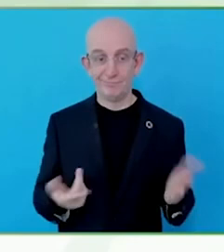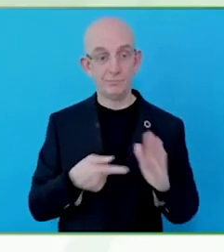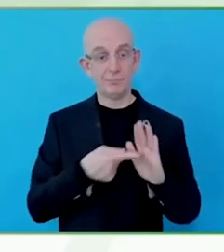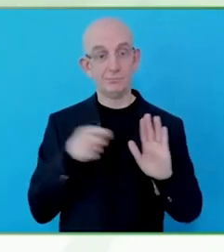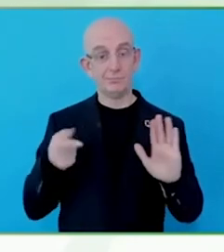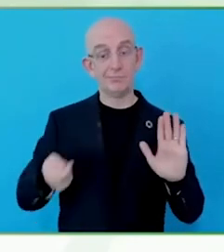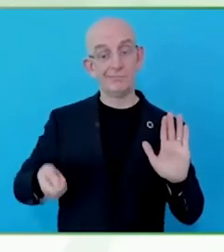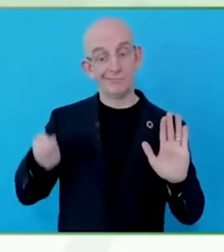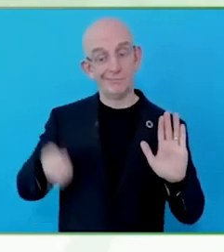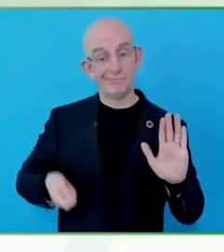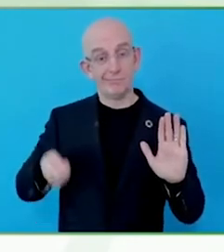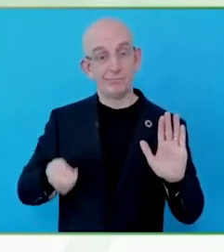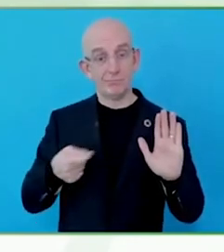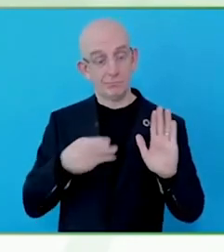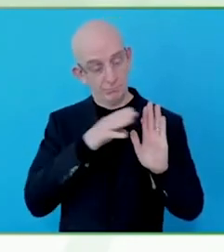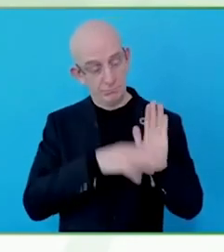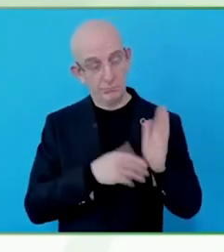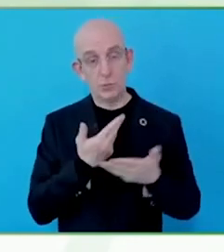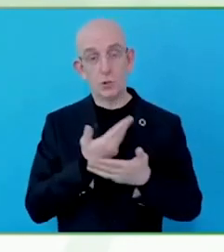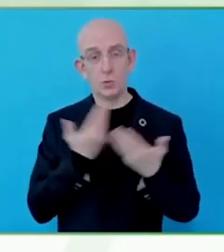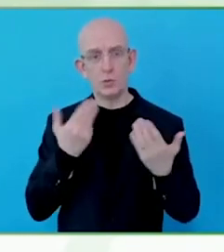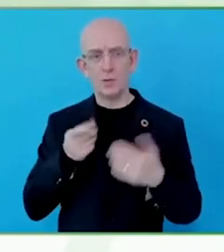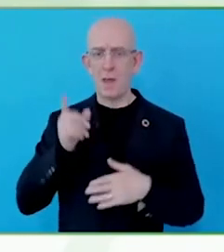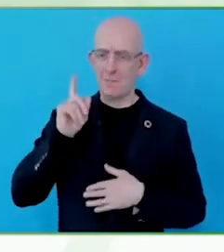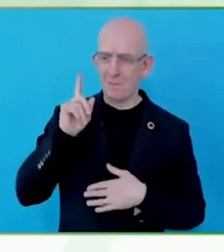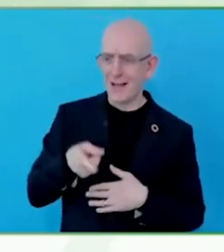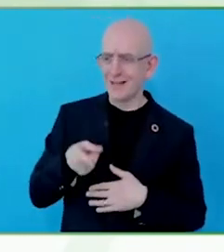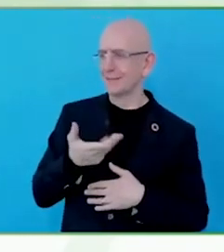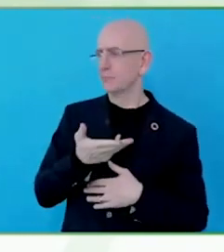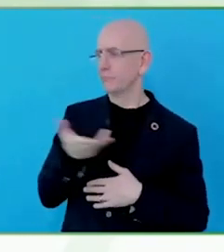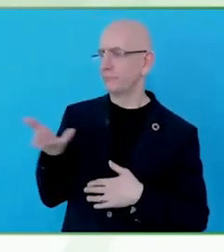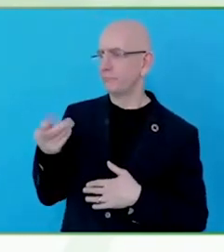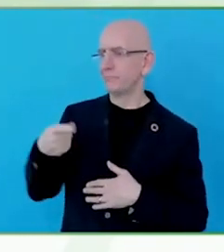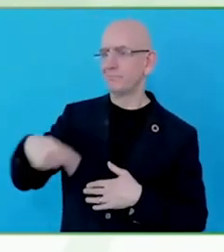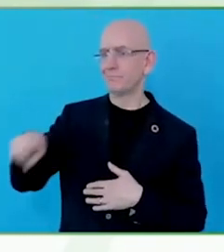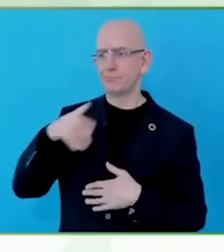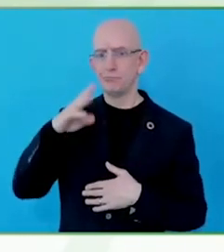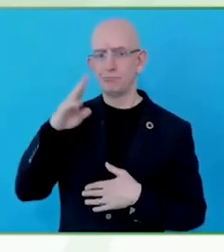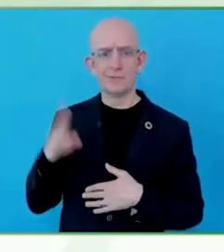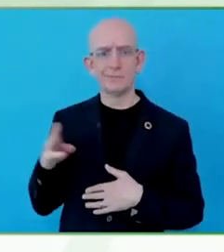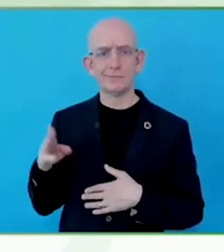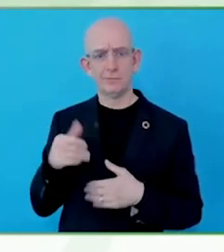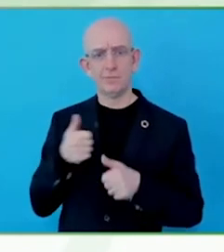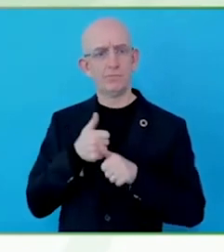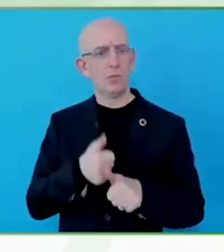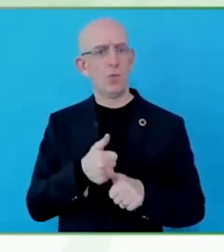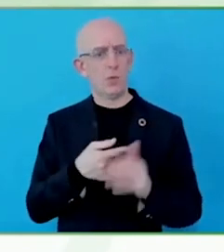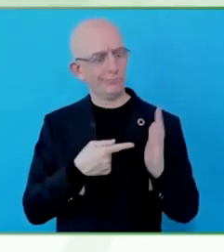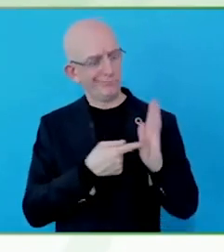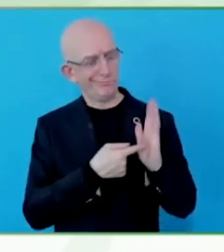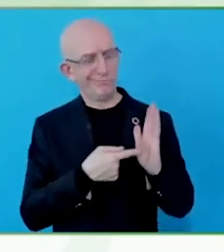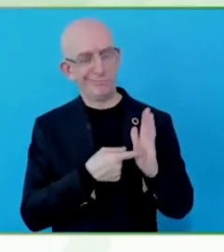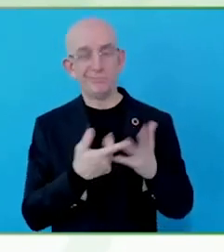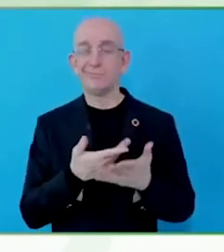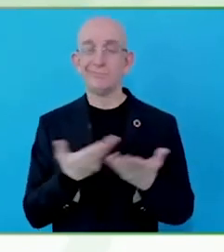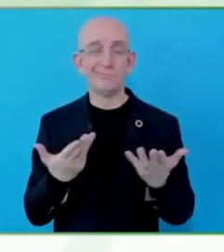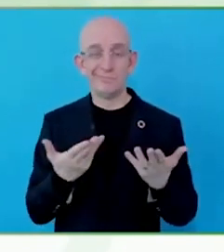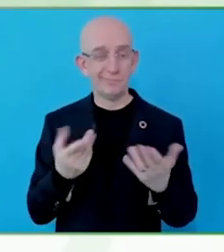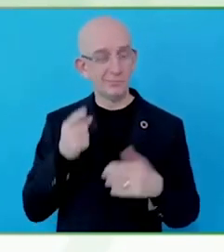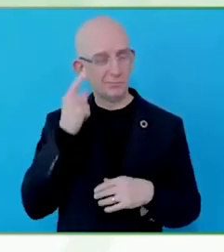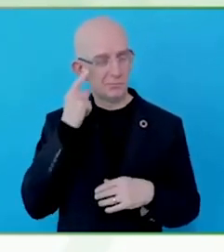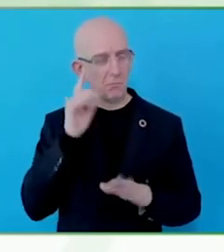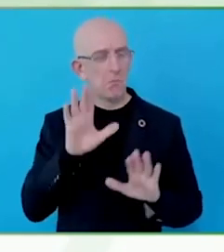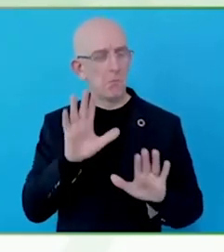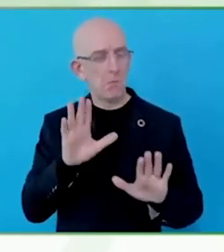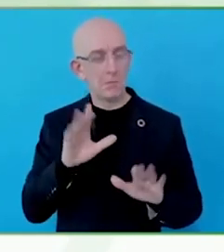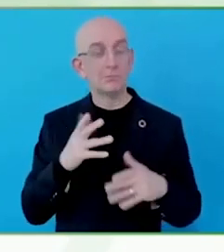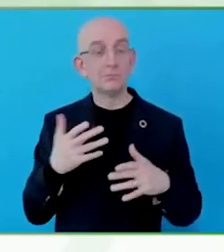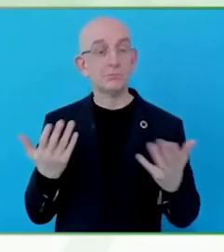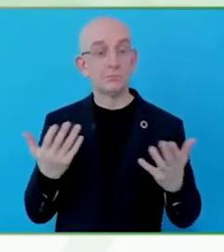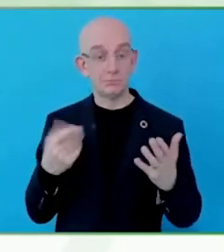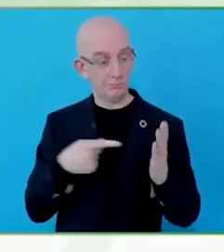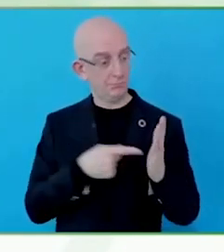Now having it, we have been able to judge that towards addressing